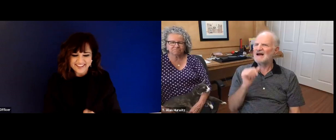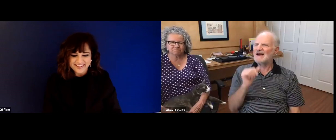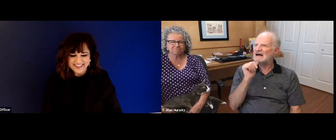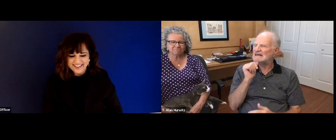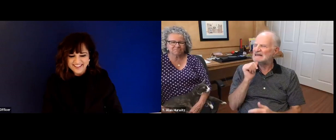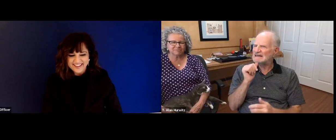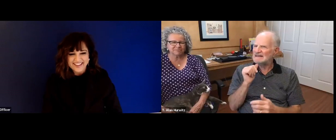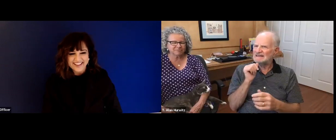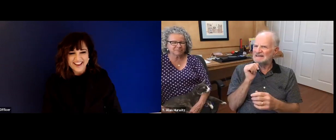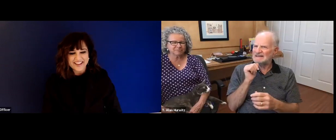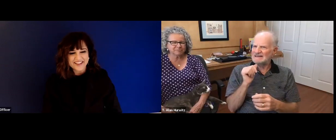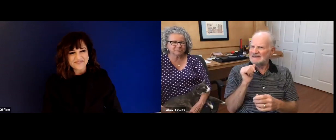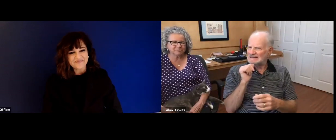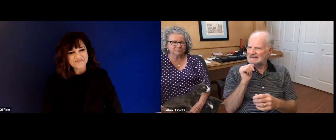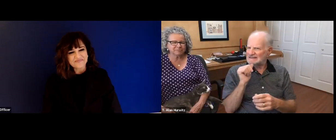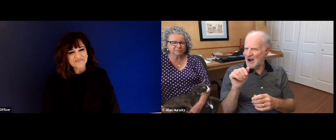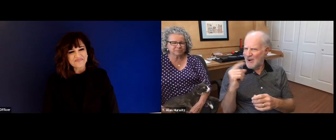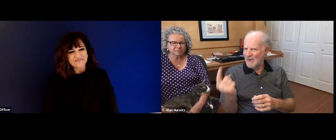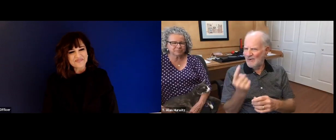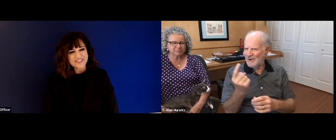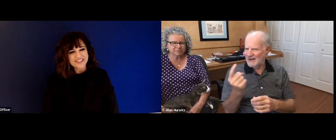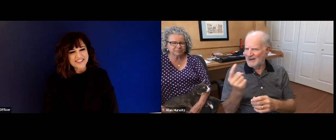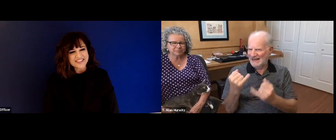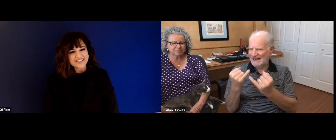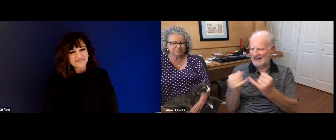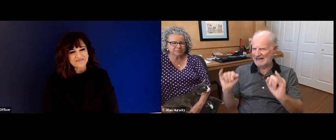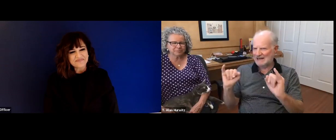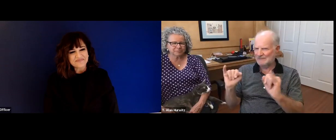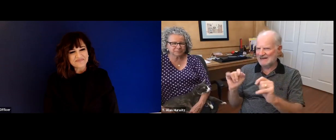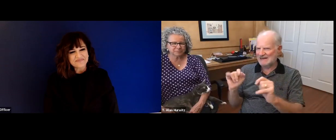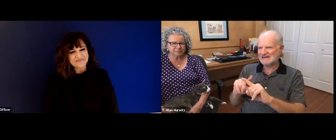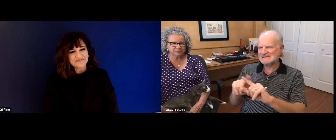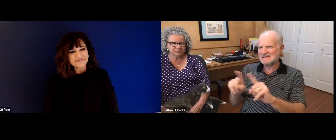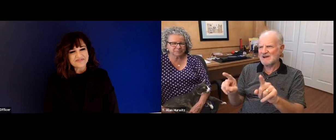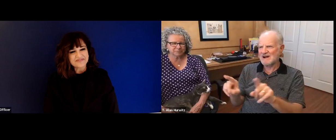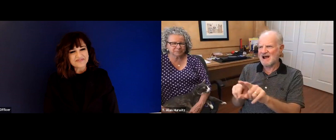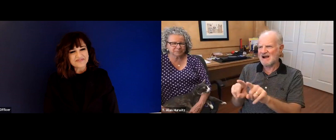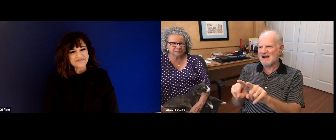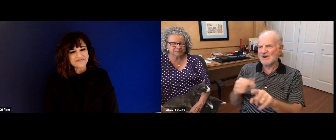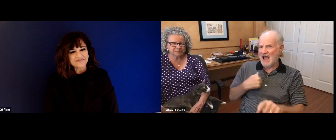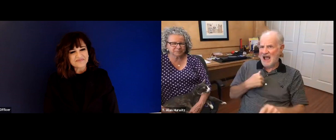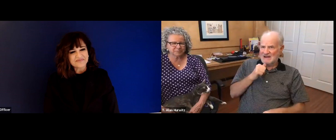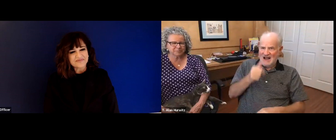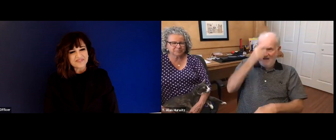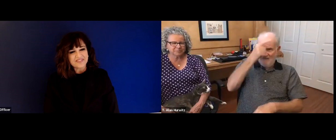experience really taught me a lot of independence taught me a lot about leadership as well, which is beautiful.